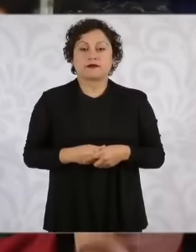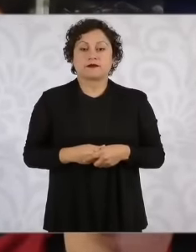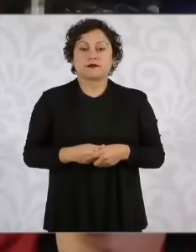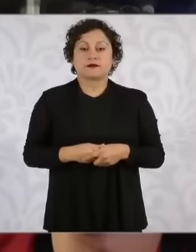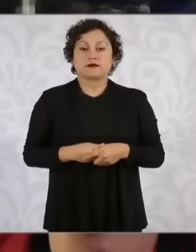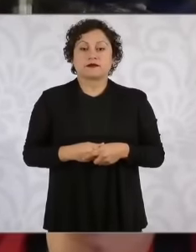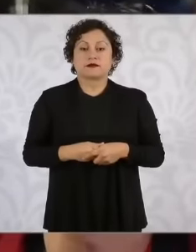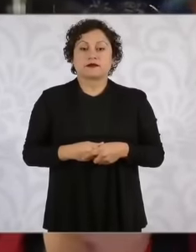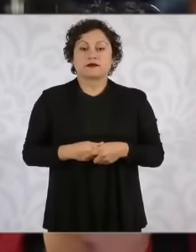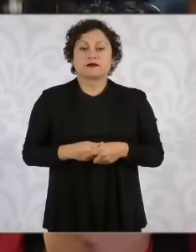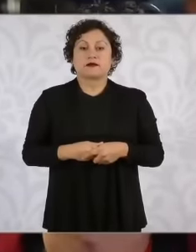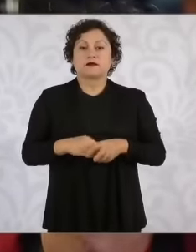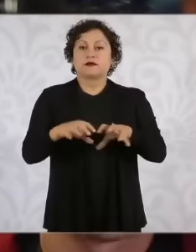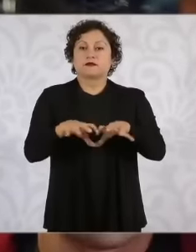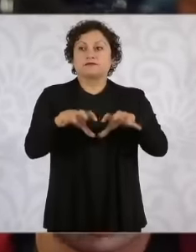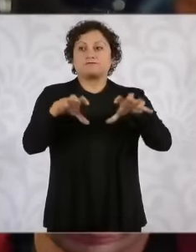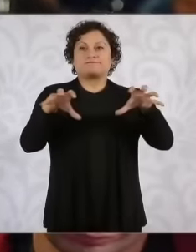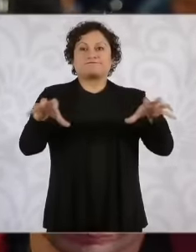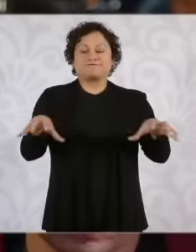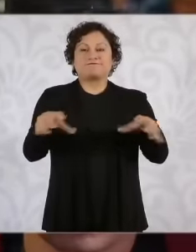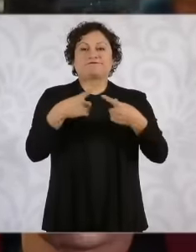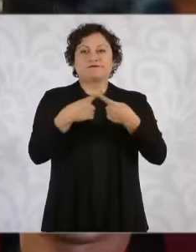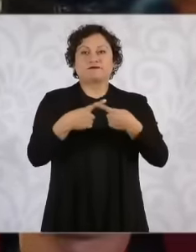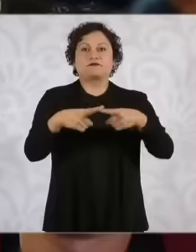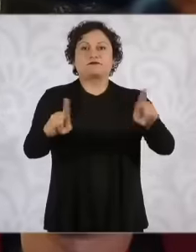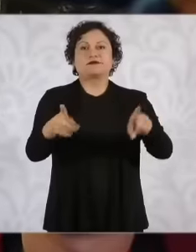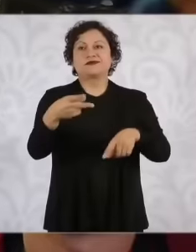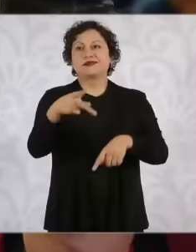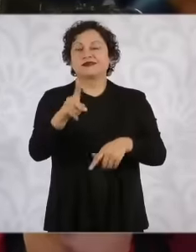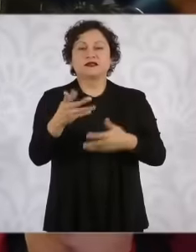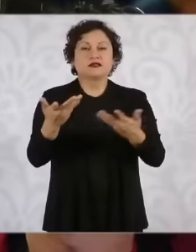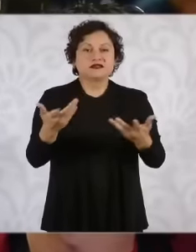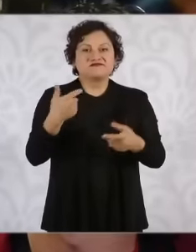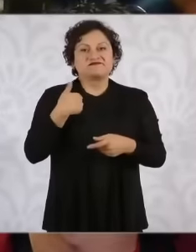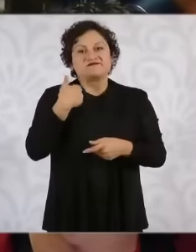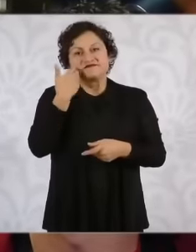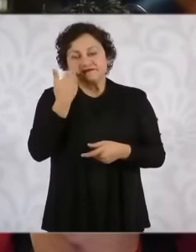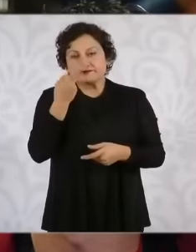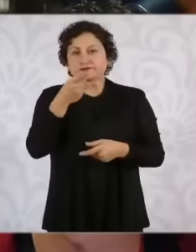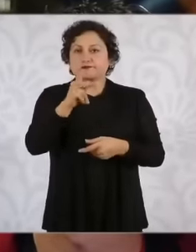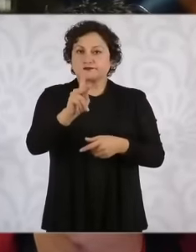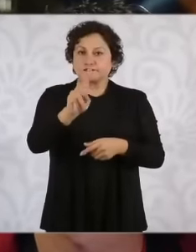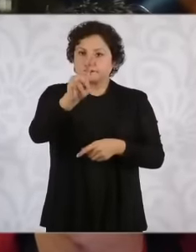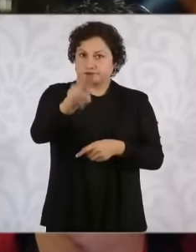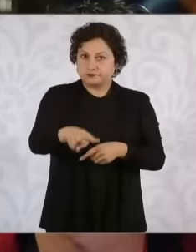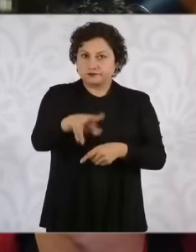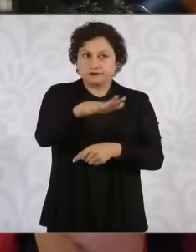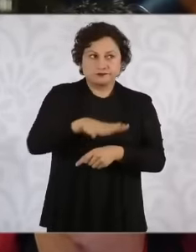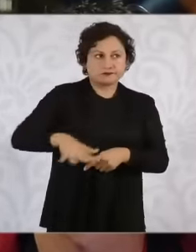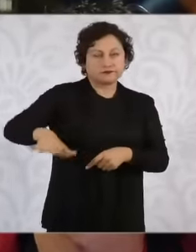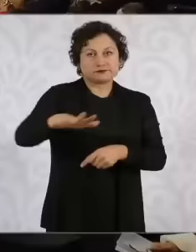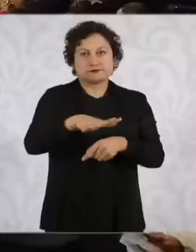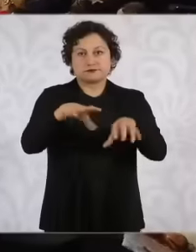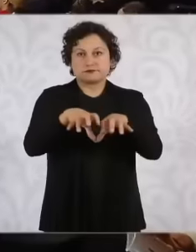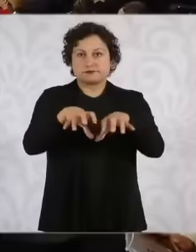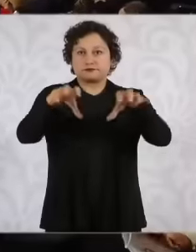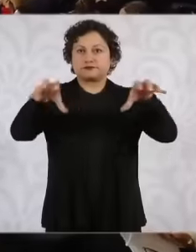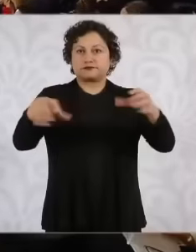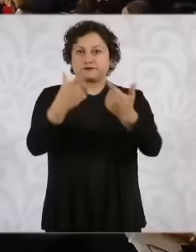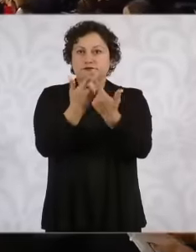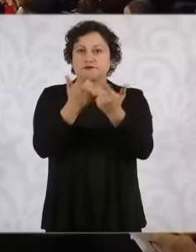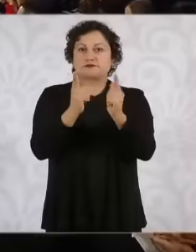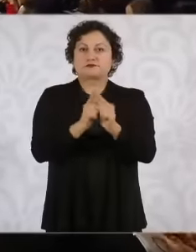term But there is a great eh between society And polarization still continues president and I